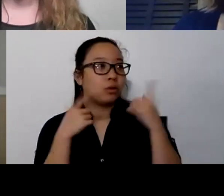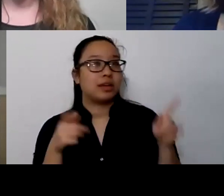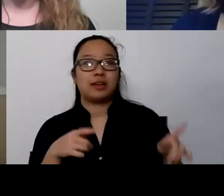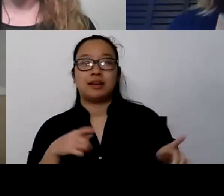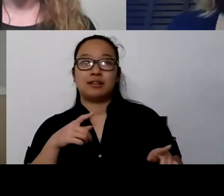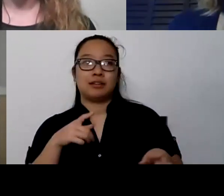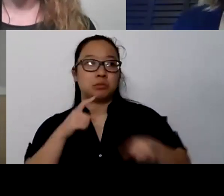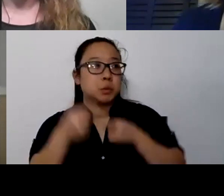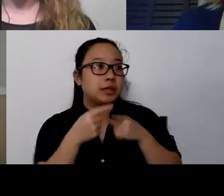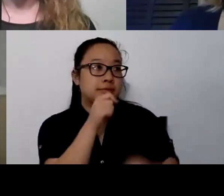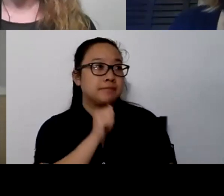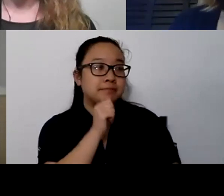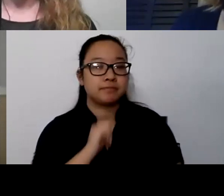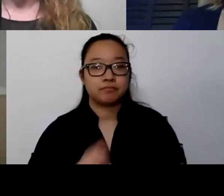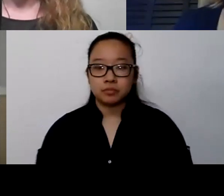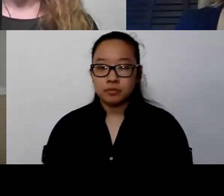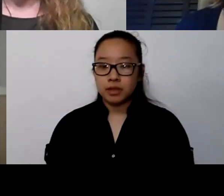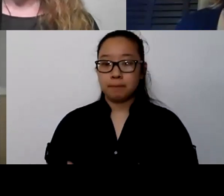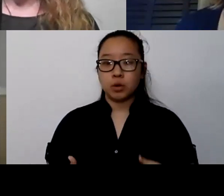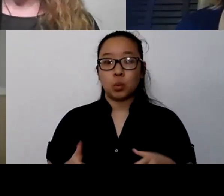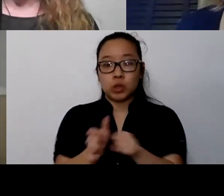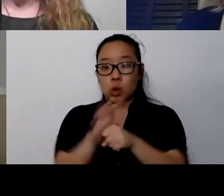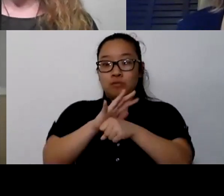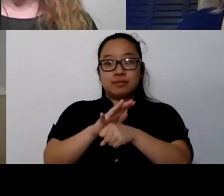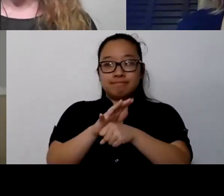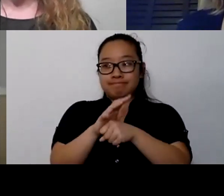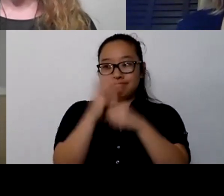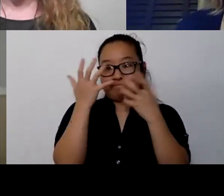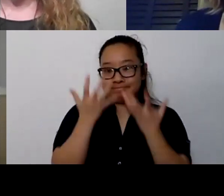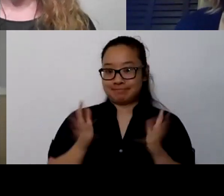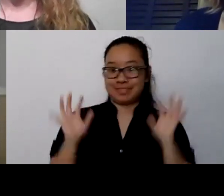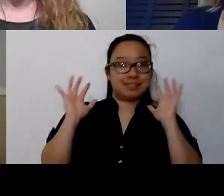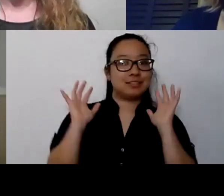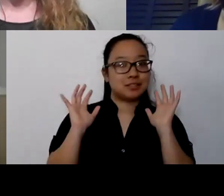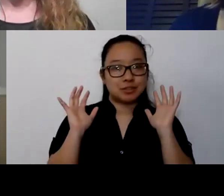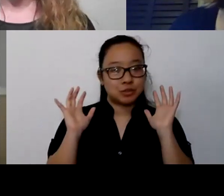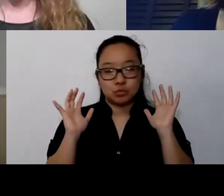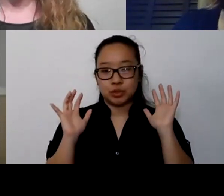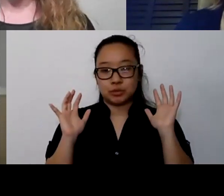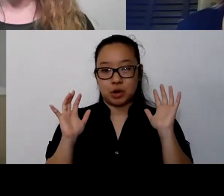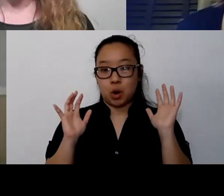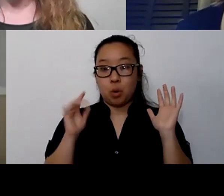Five years from now, 10 years from now, hopefully, we will be moved through this and we'll be in a new place,